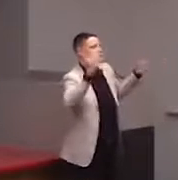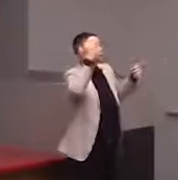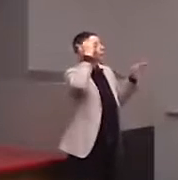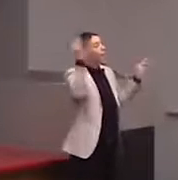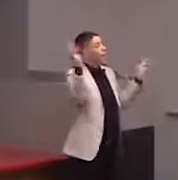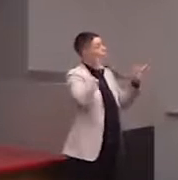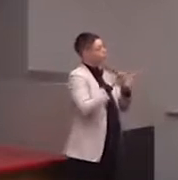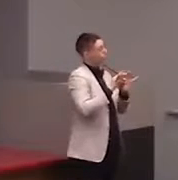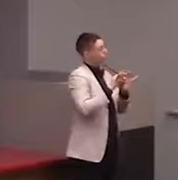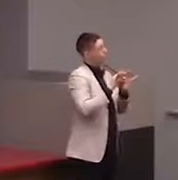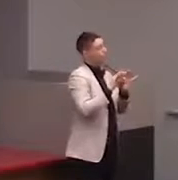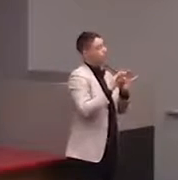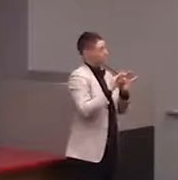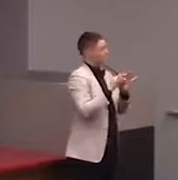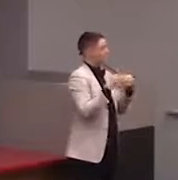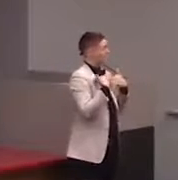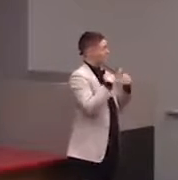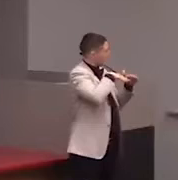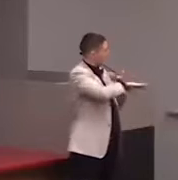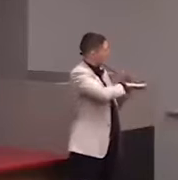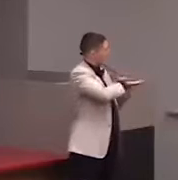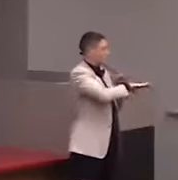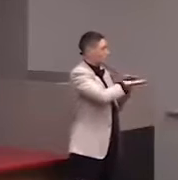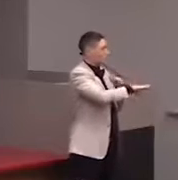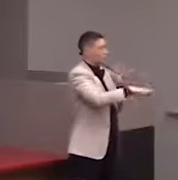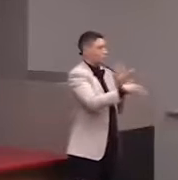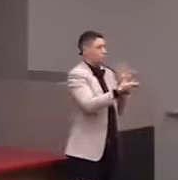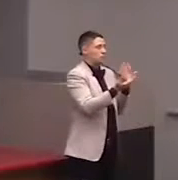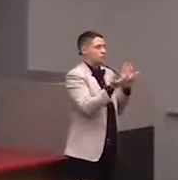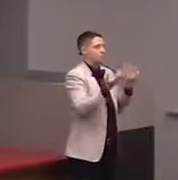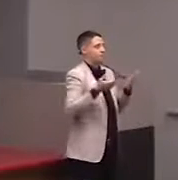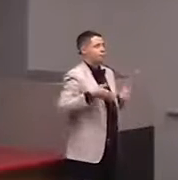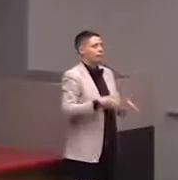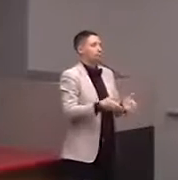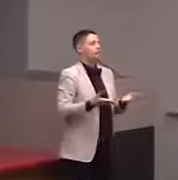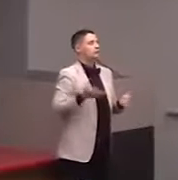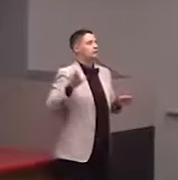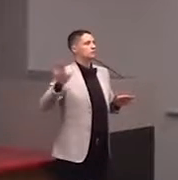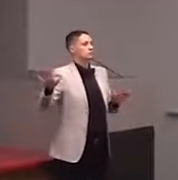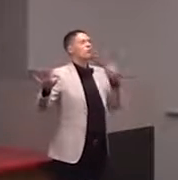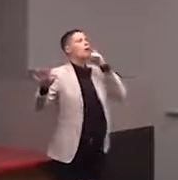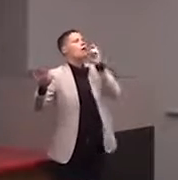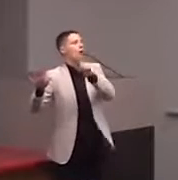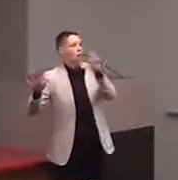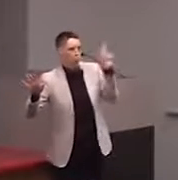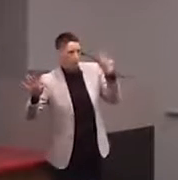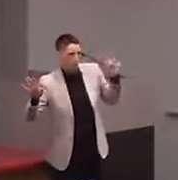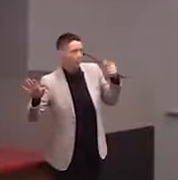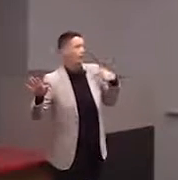accessible ways of finding things in the museum and also to know what an exhibit is.